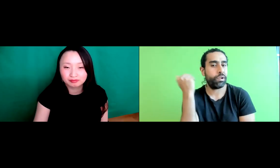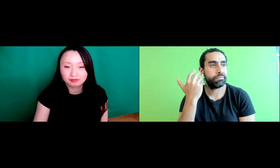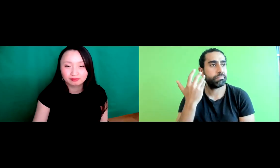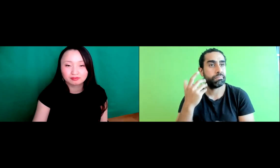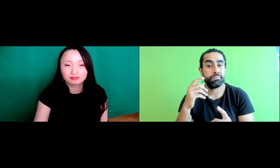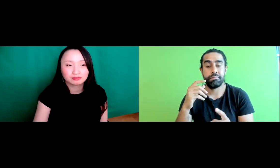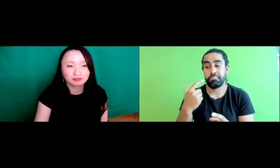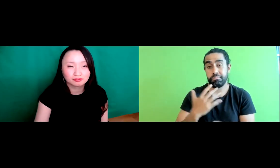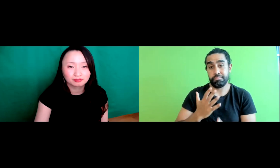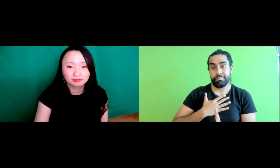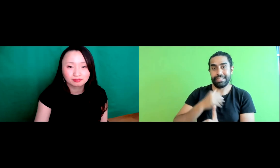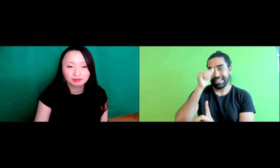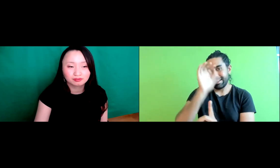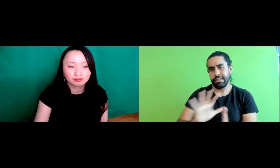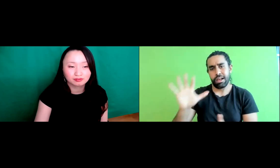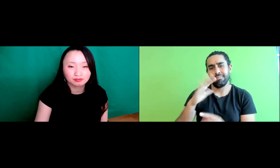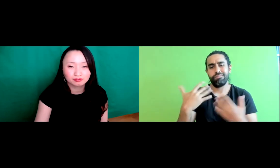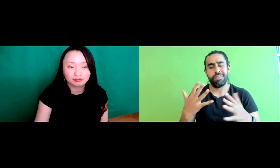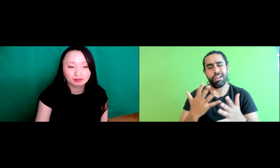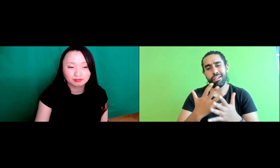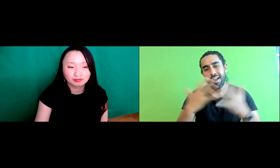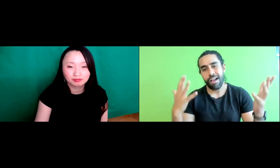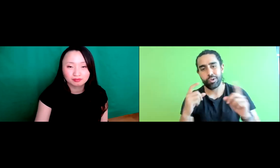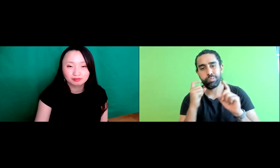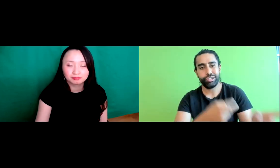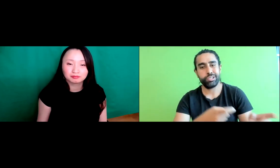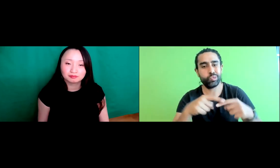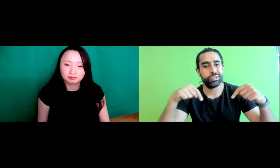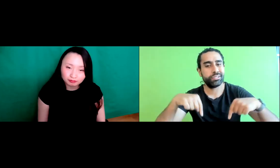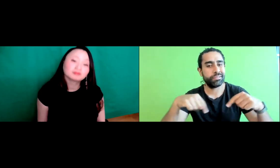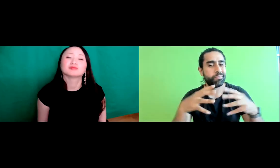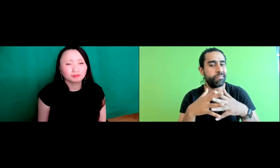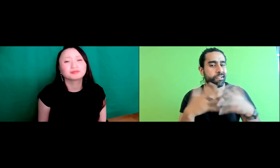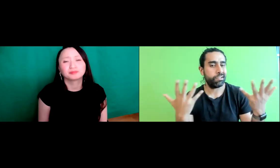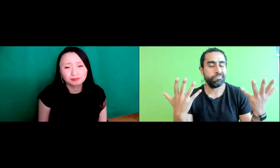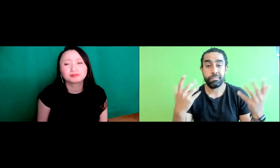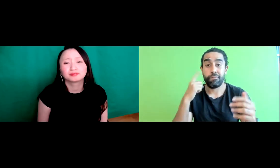something I wanted to add as well, you know, not to forget is that, you know, there's a